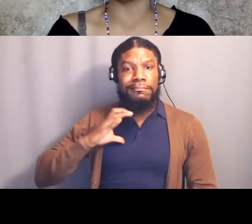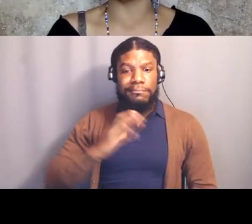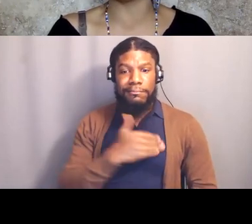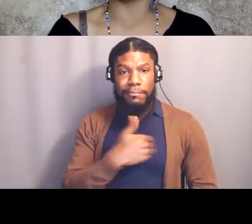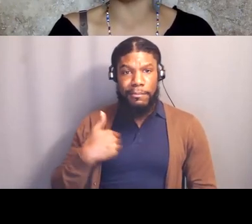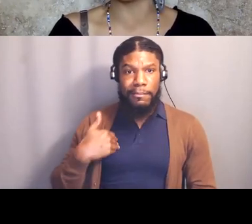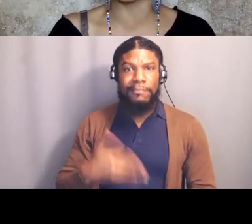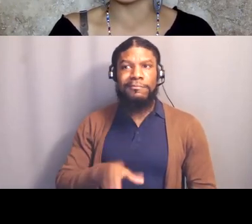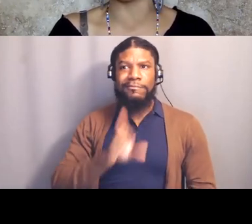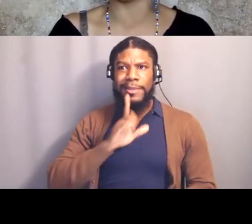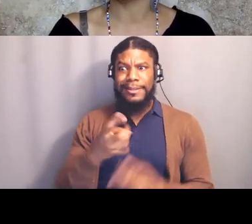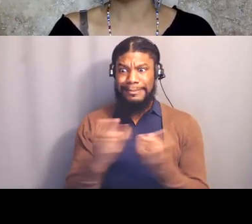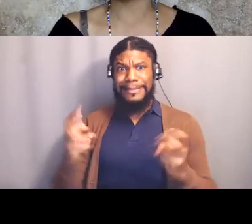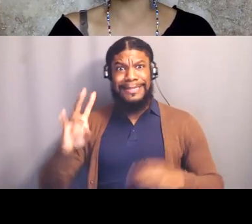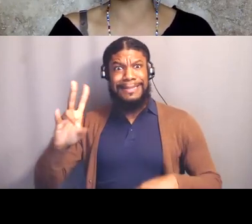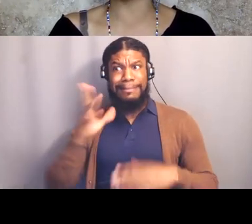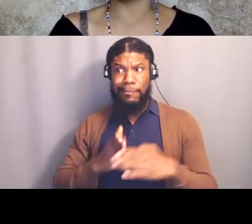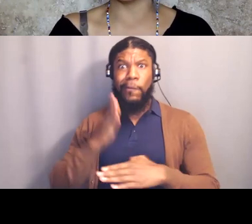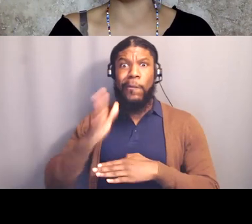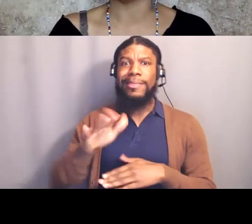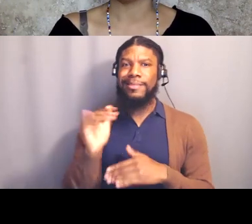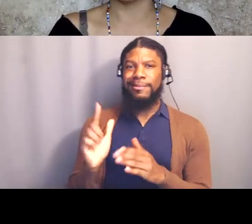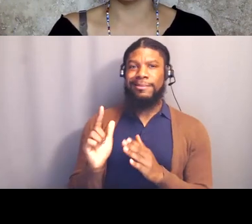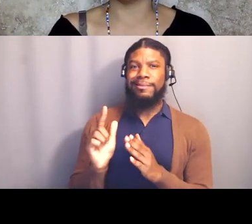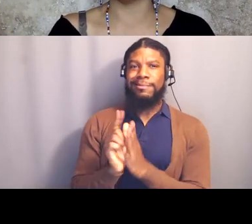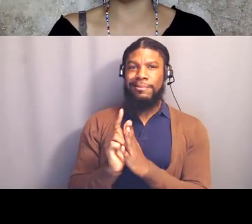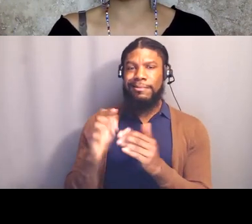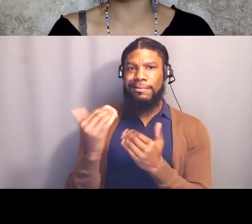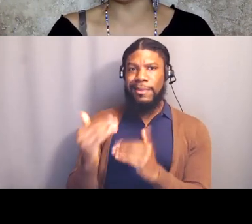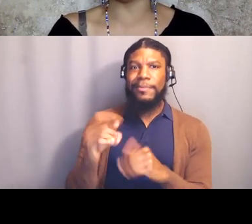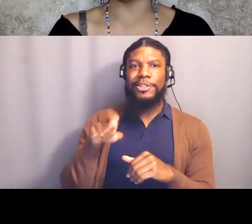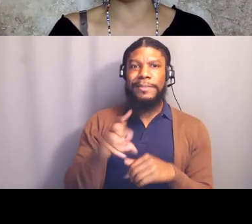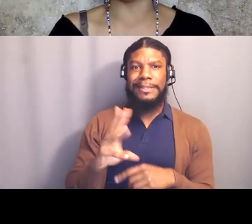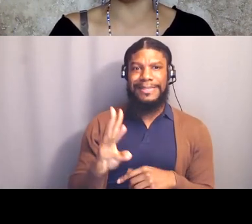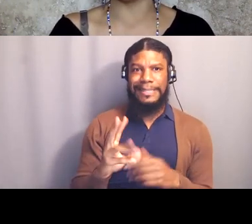they're only supposed to gather six at a time, but seven of them joined